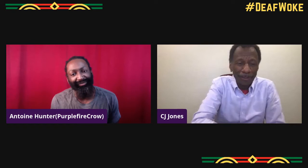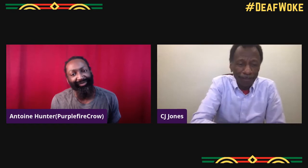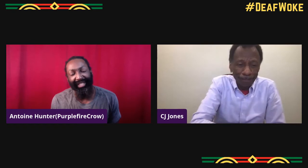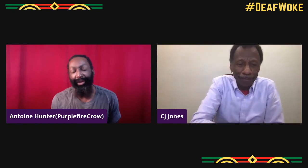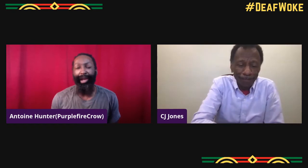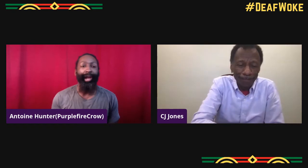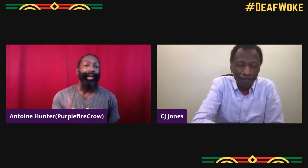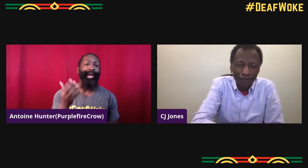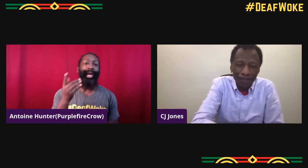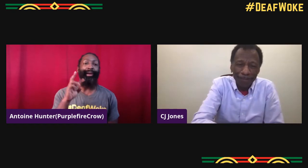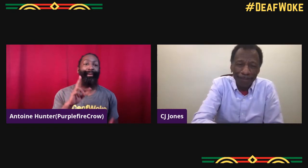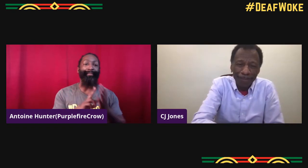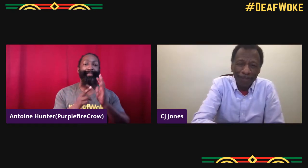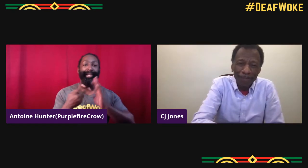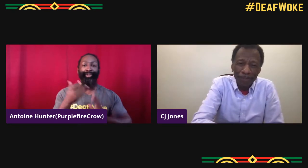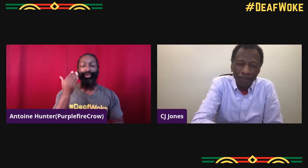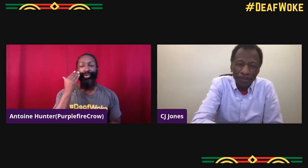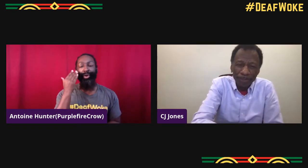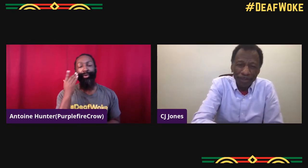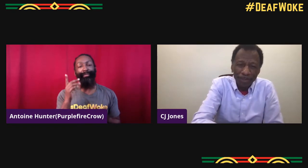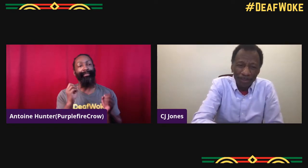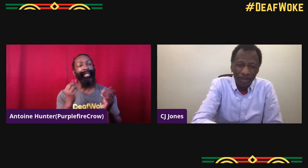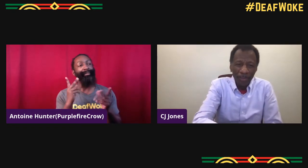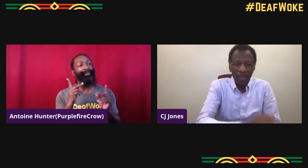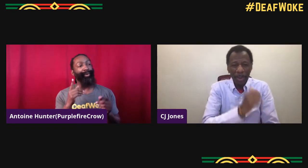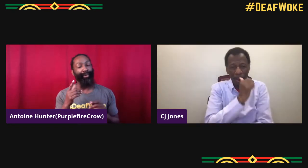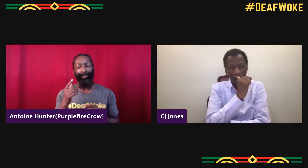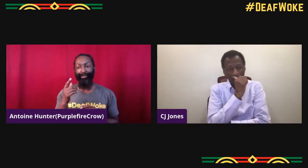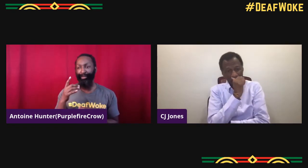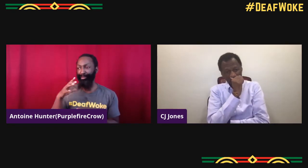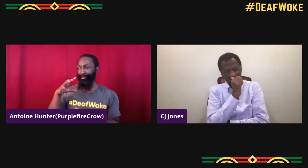and so I can try to give you an in-window into my life.